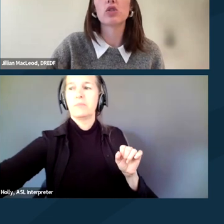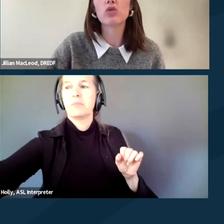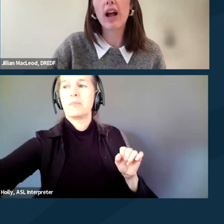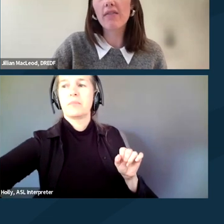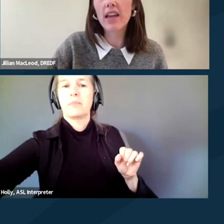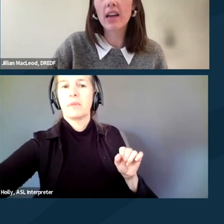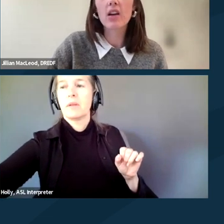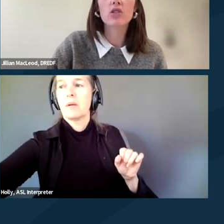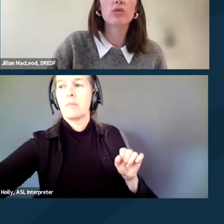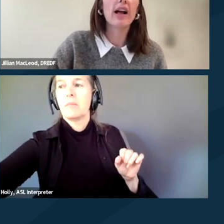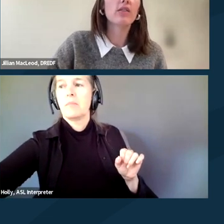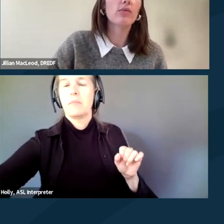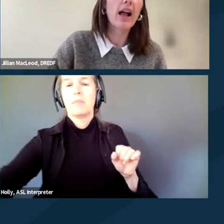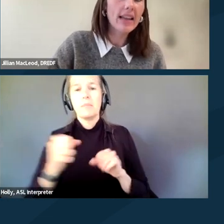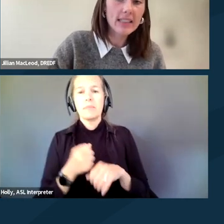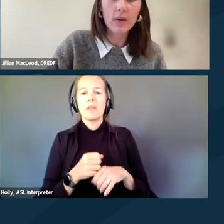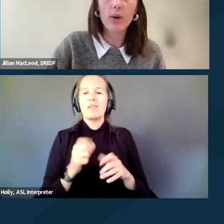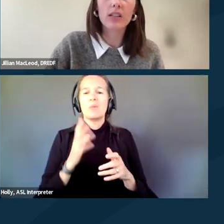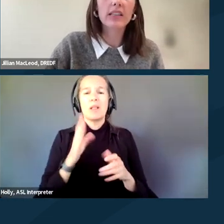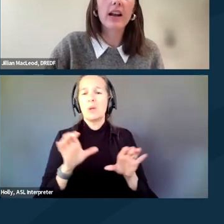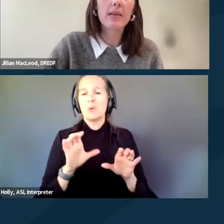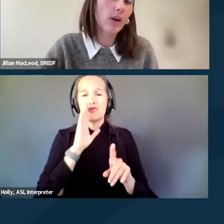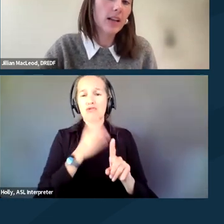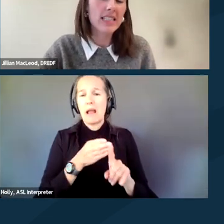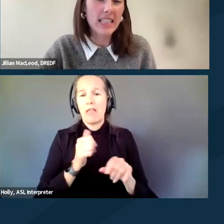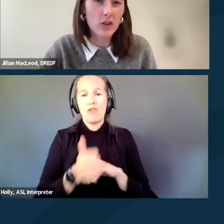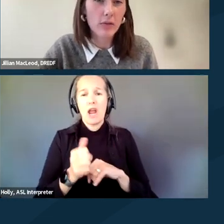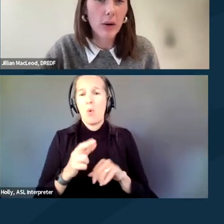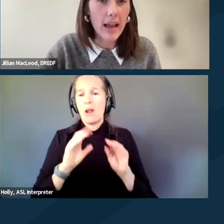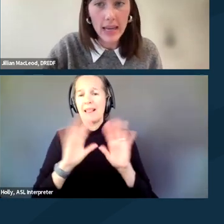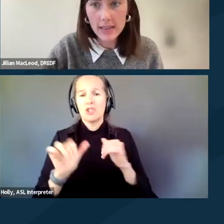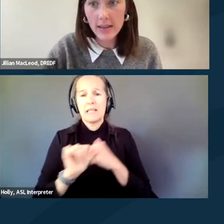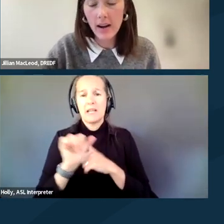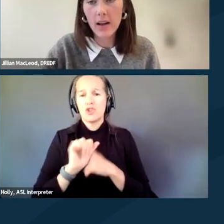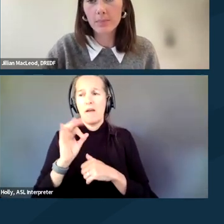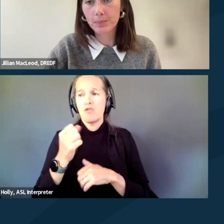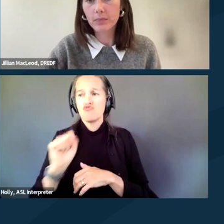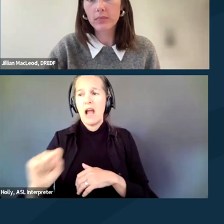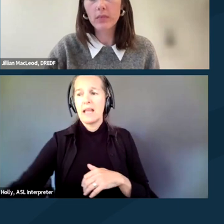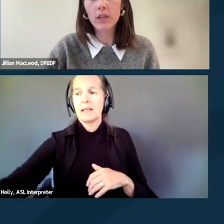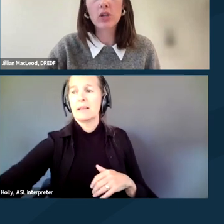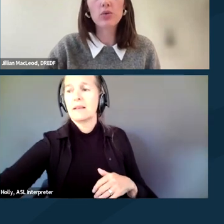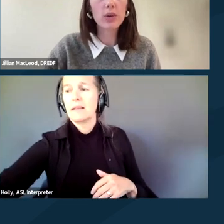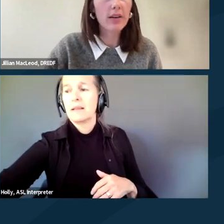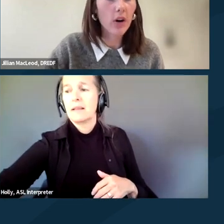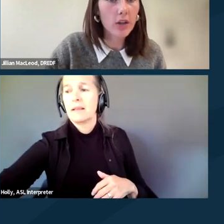with traffic, direct threat, or clear and present danger of riot to kind of argue